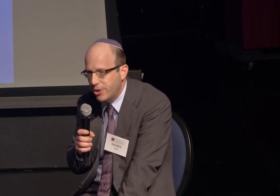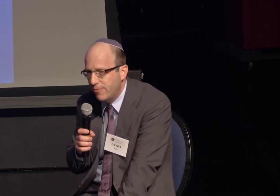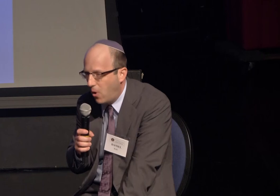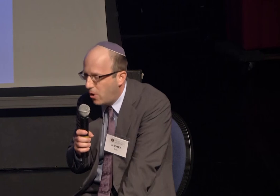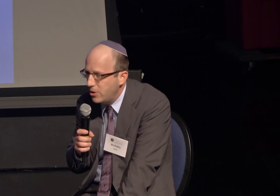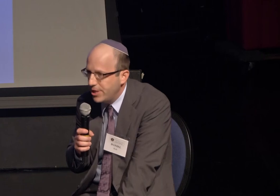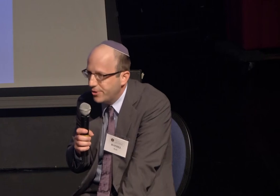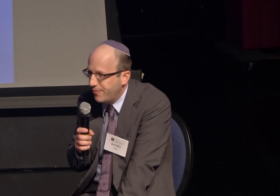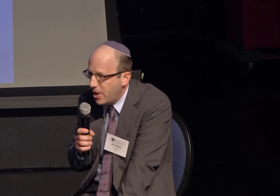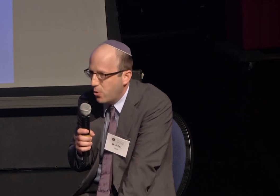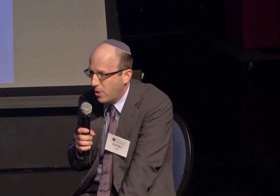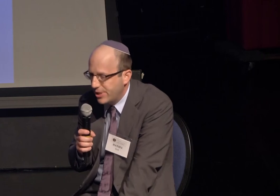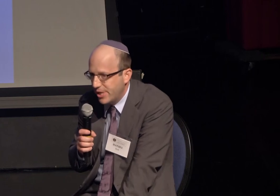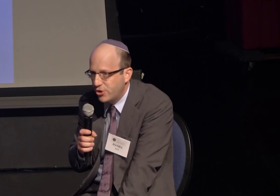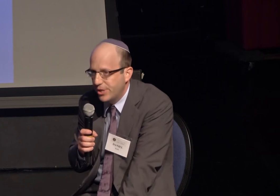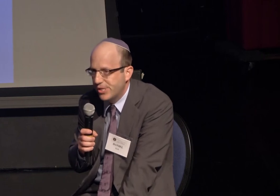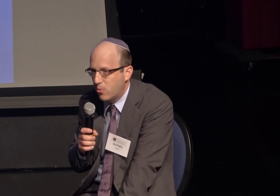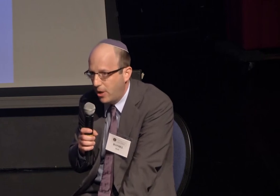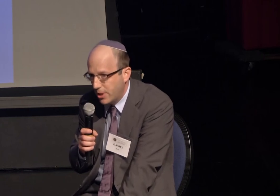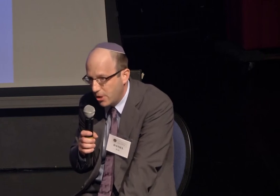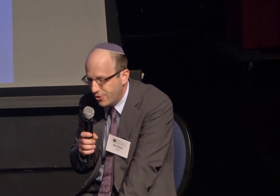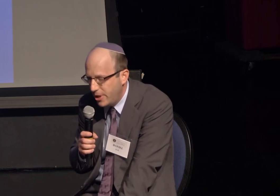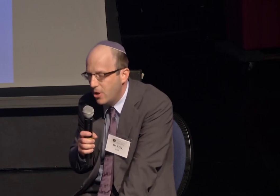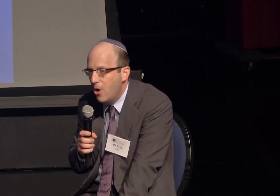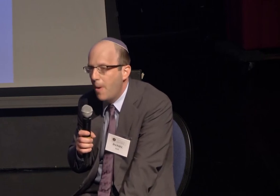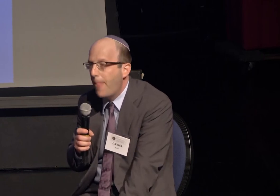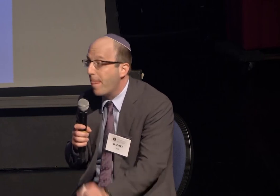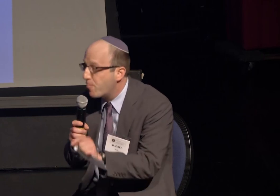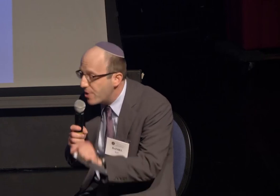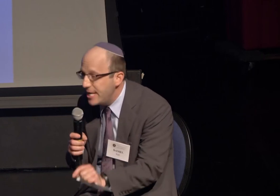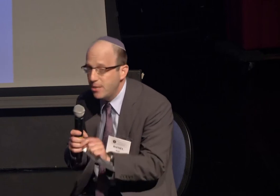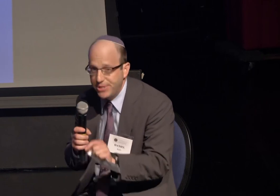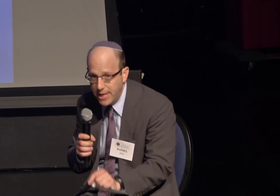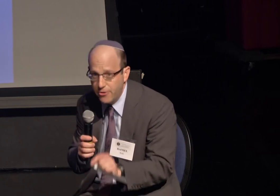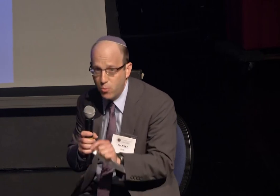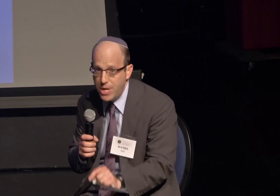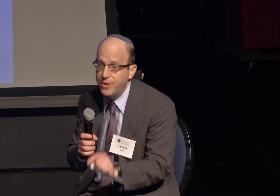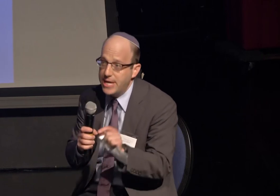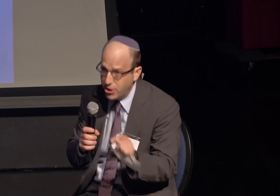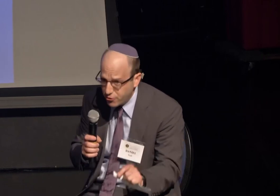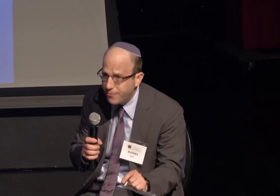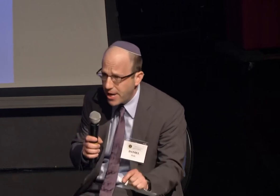of all interfaith organizations around the country. Bringing them together with intrafaith